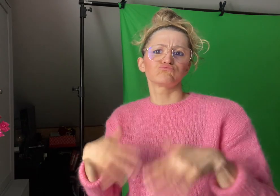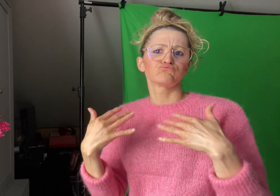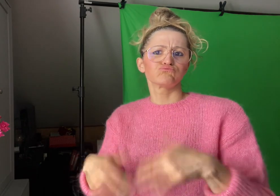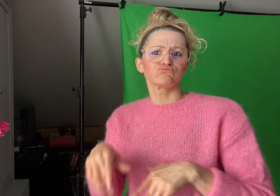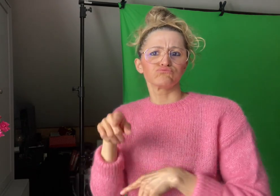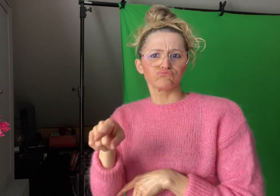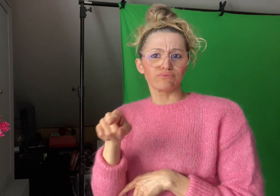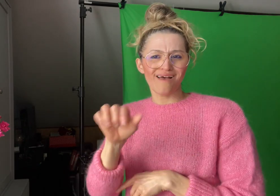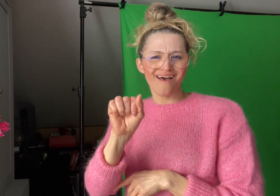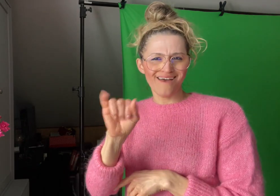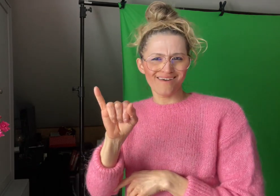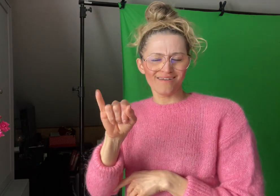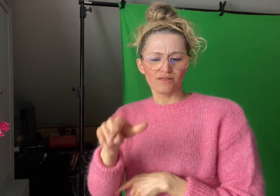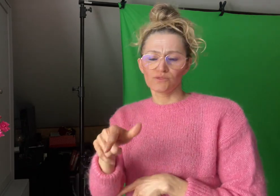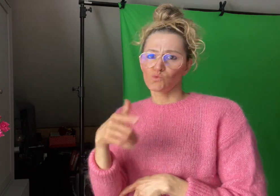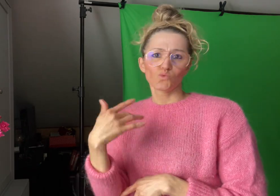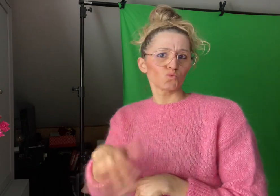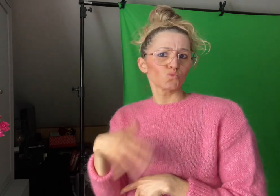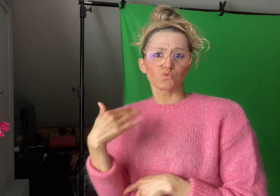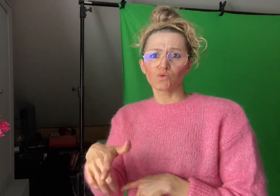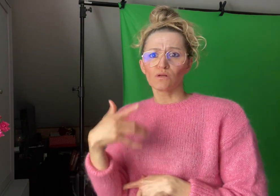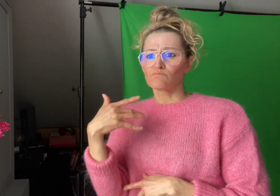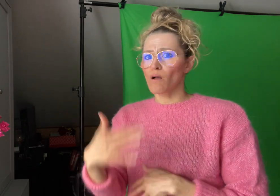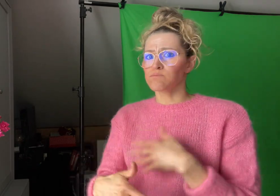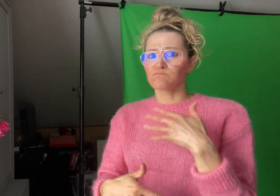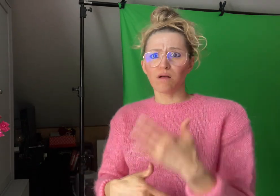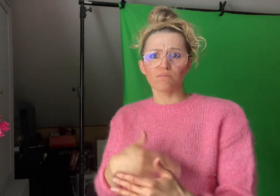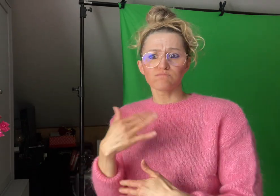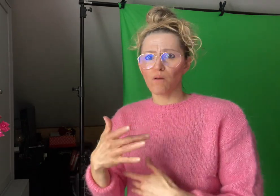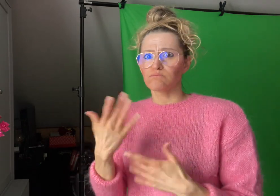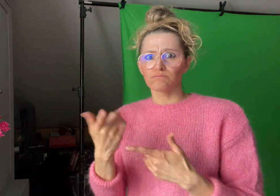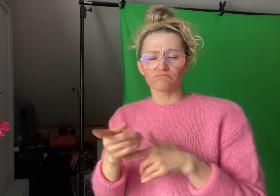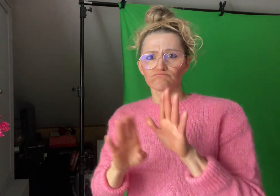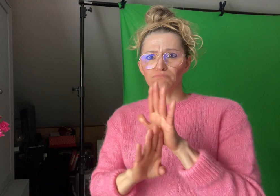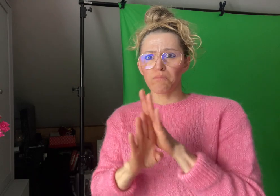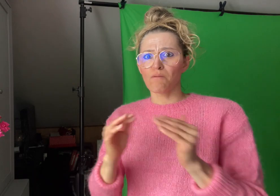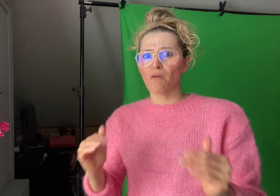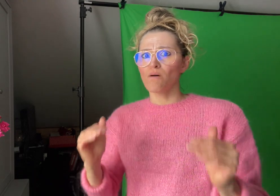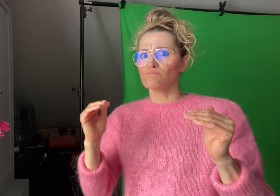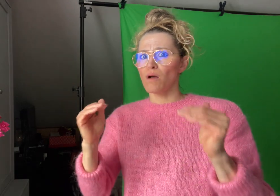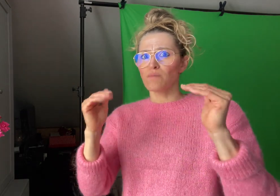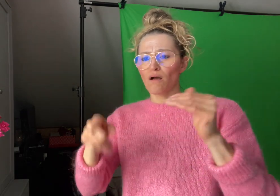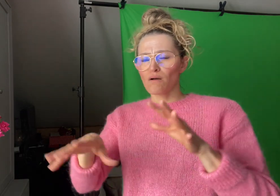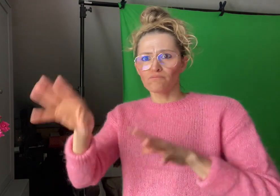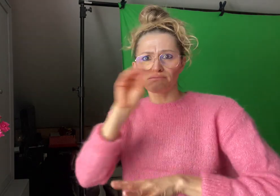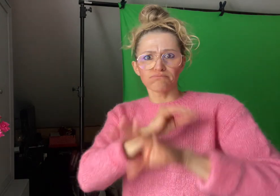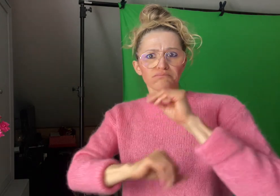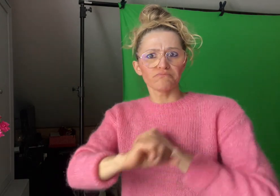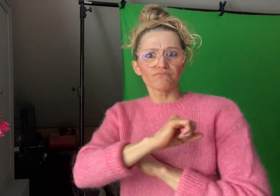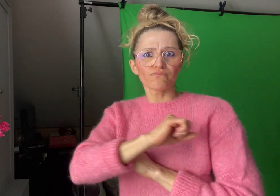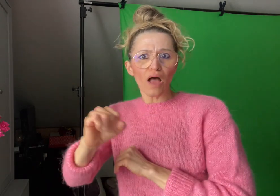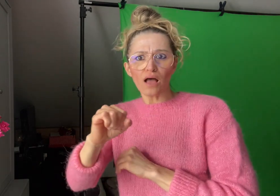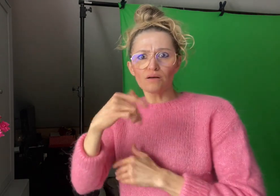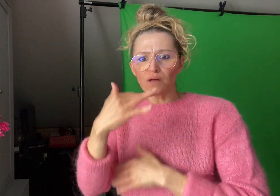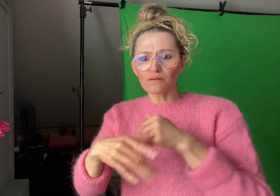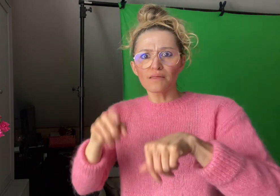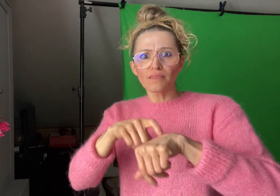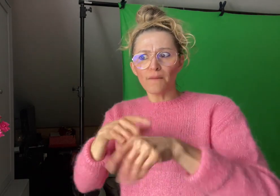to learn and develop over time, so improvements will continue